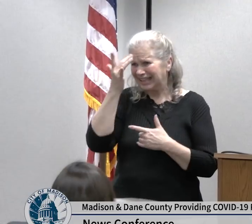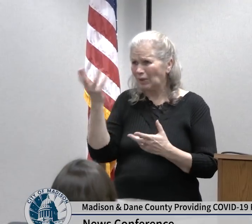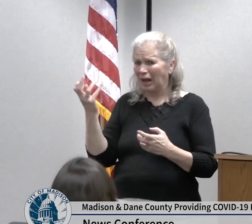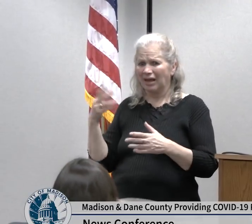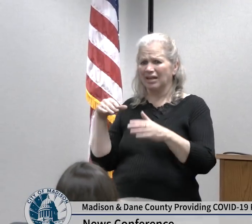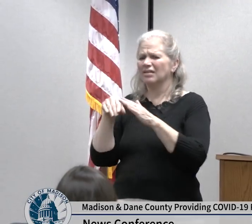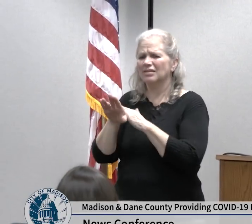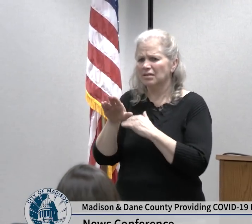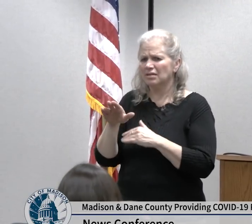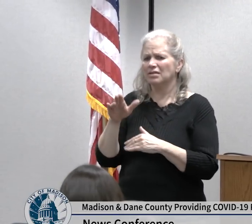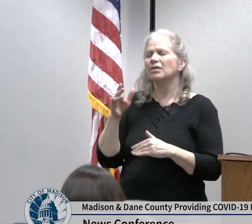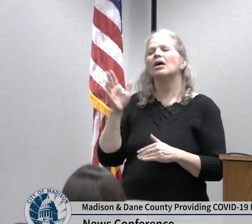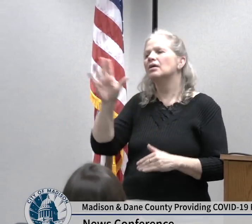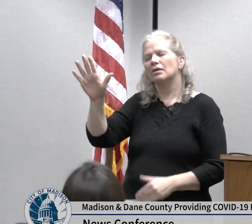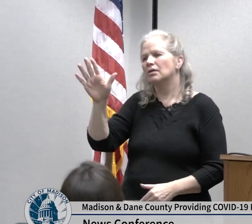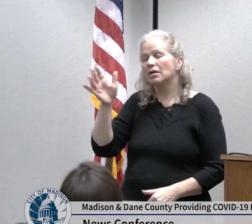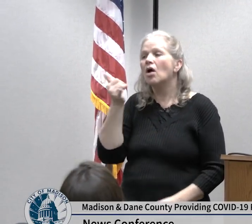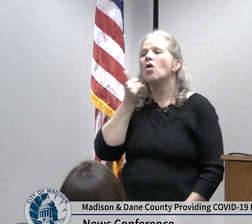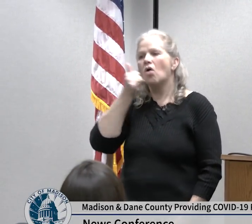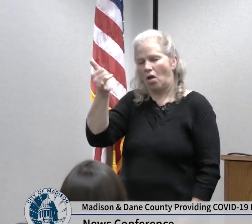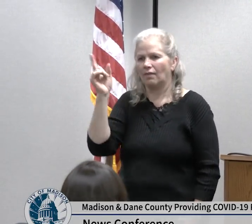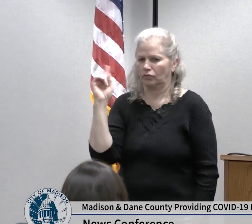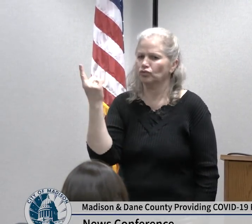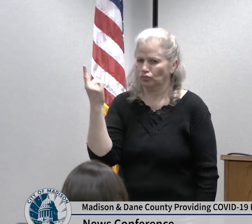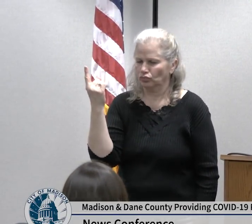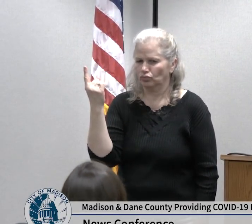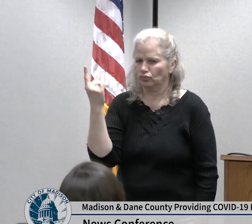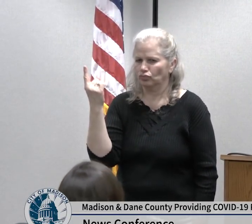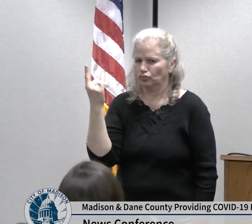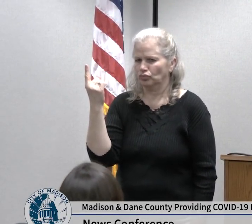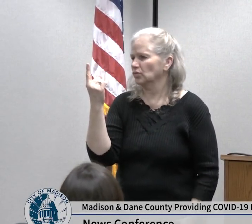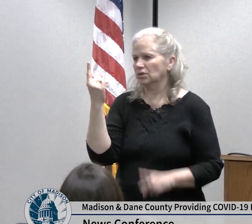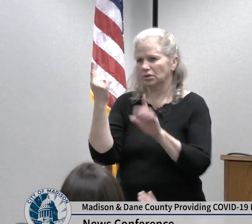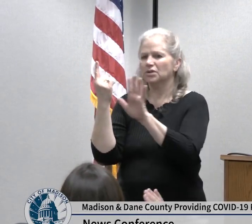containment in minimizing risk and exposure one of the best opportunities